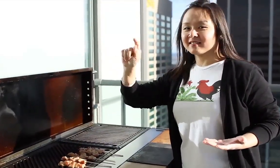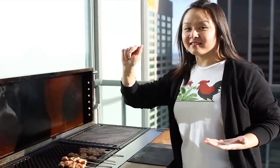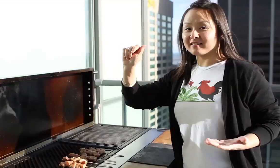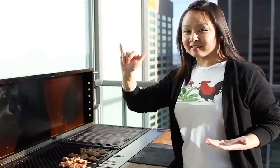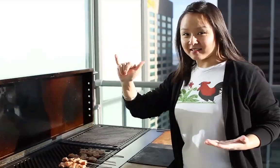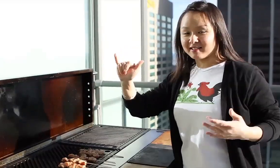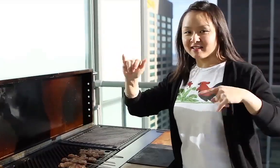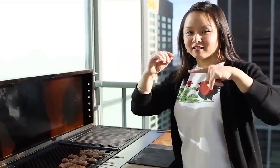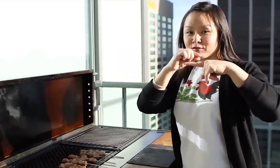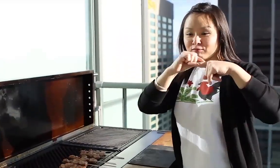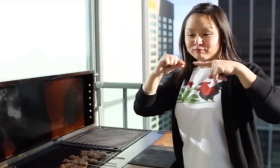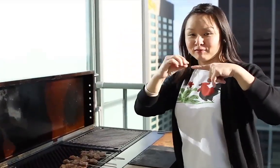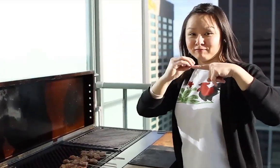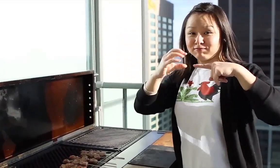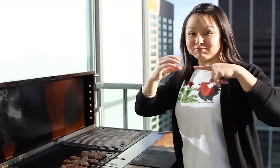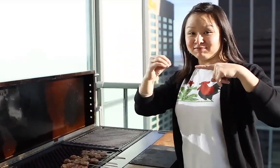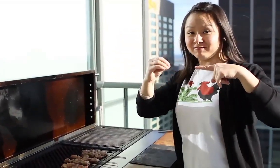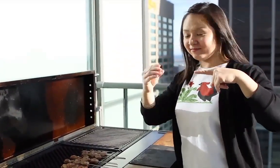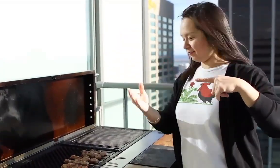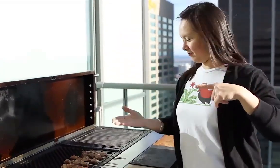about “Indonesian Satay”.